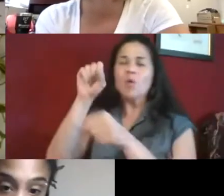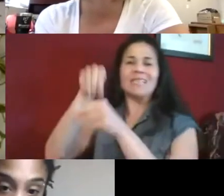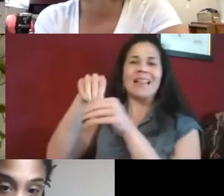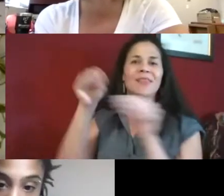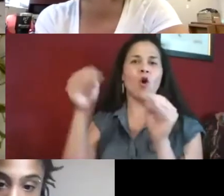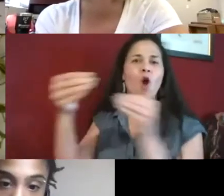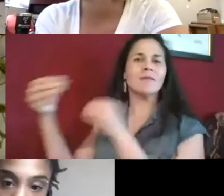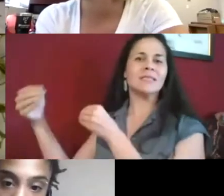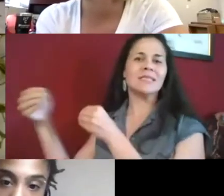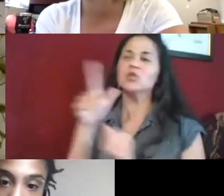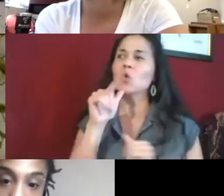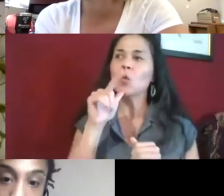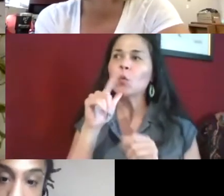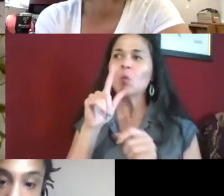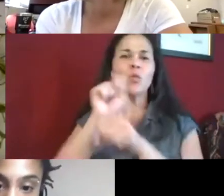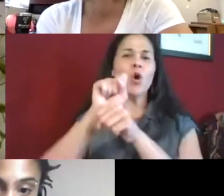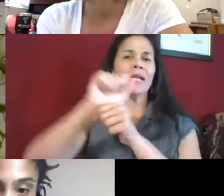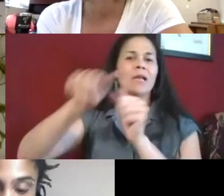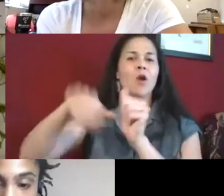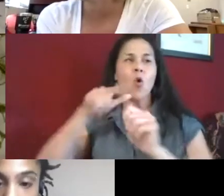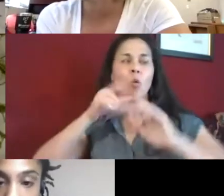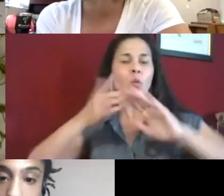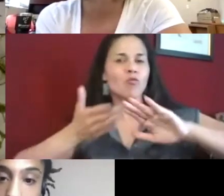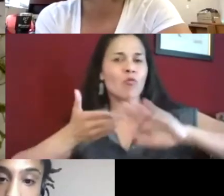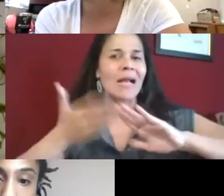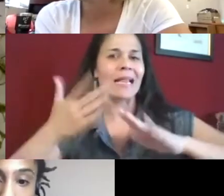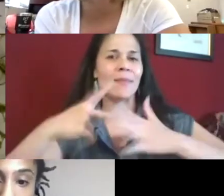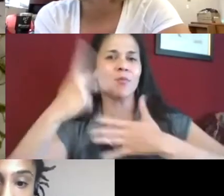scenes or kind of the face of the organizations or the people who are